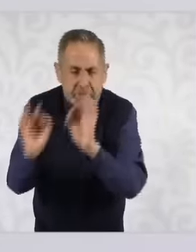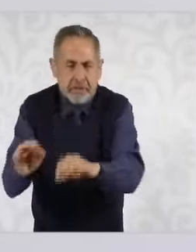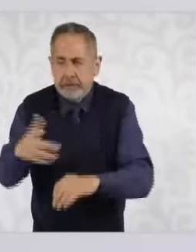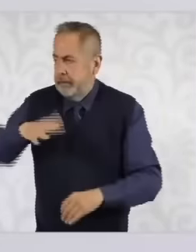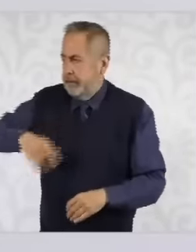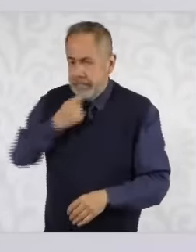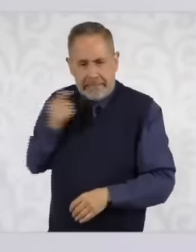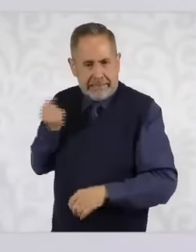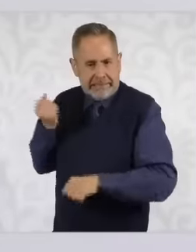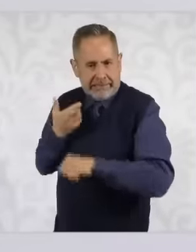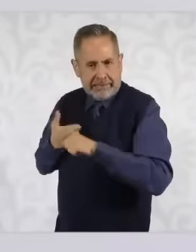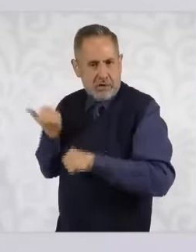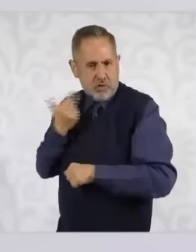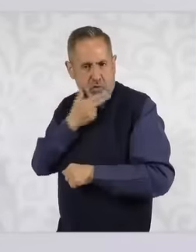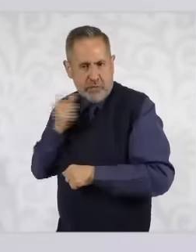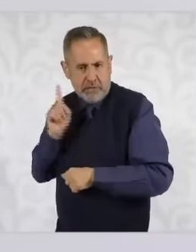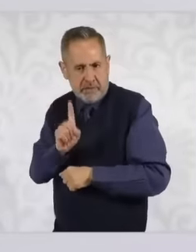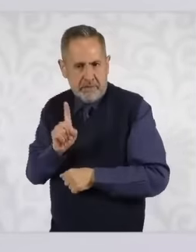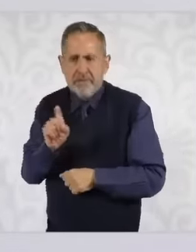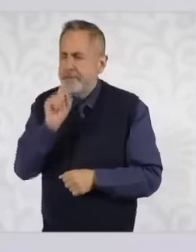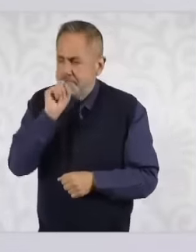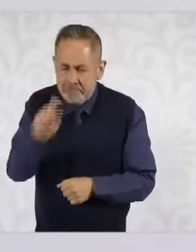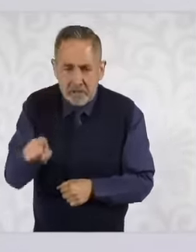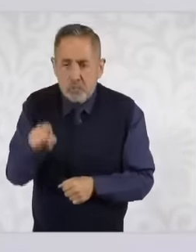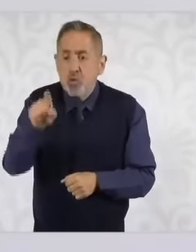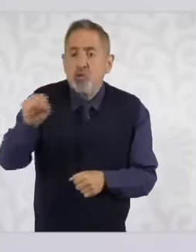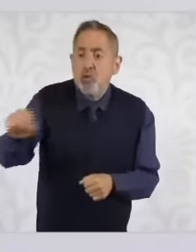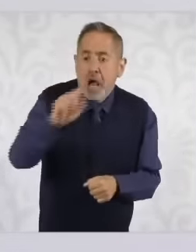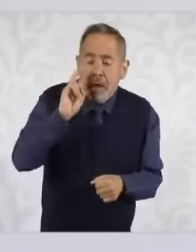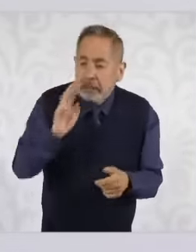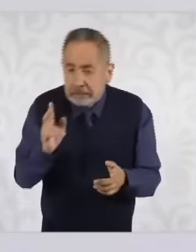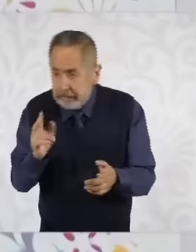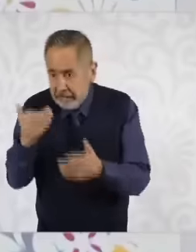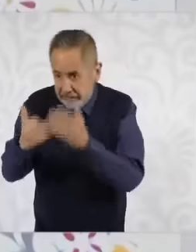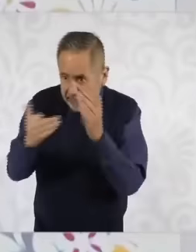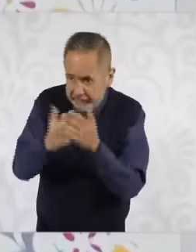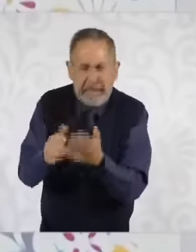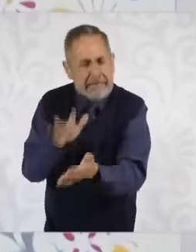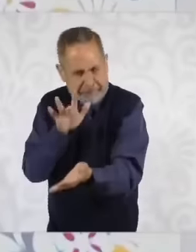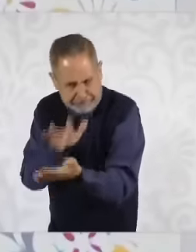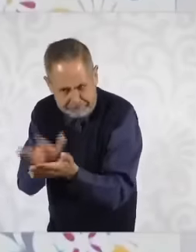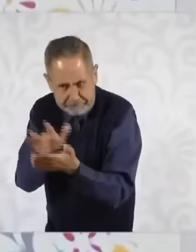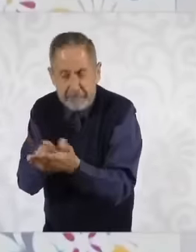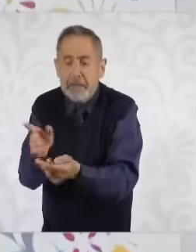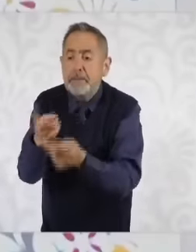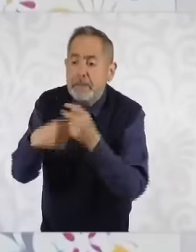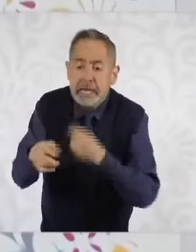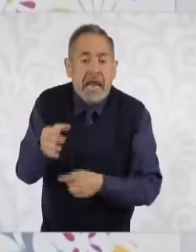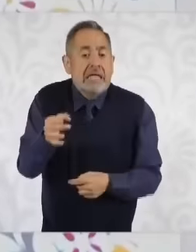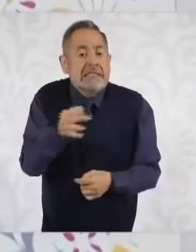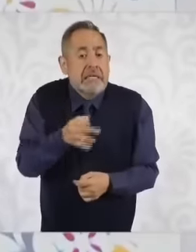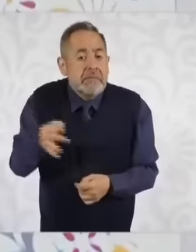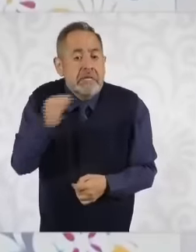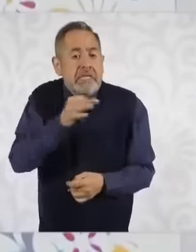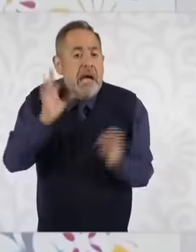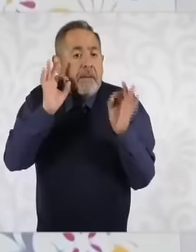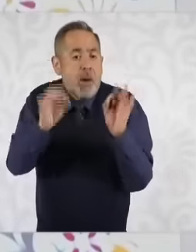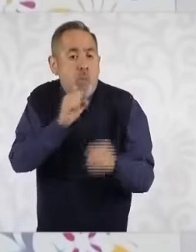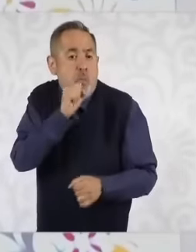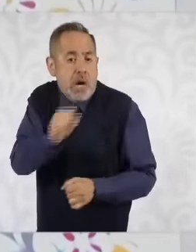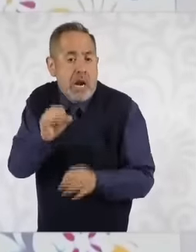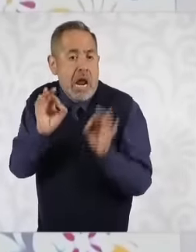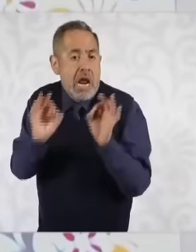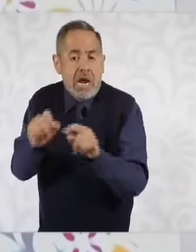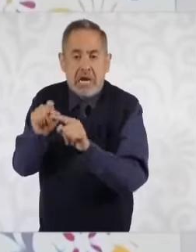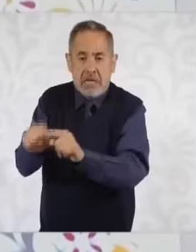Agriculture has pointed out, we want to strengthen the capacities to produce seeds and promote agricultural production